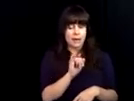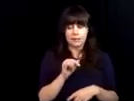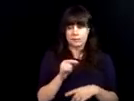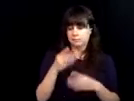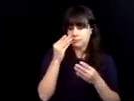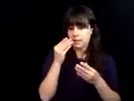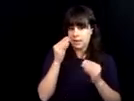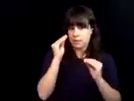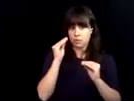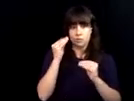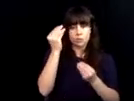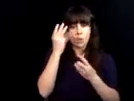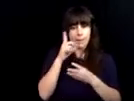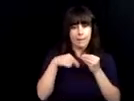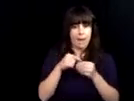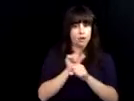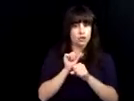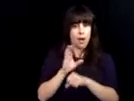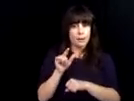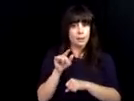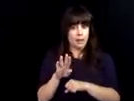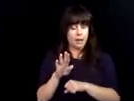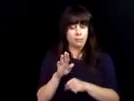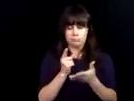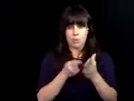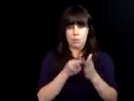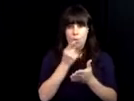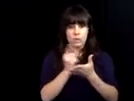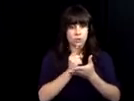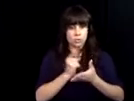After becoming affiliated with the Department, I was